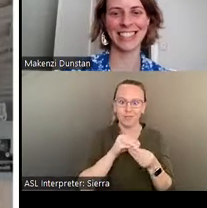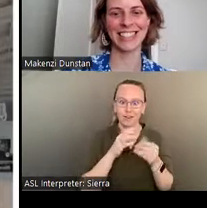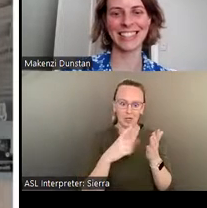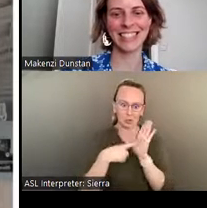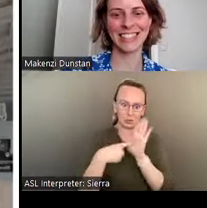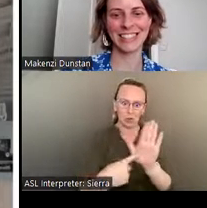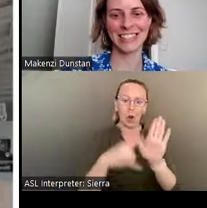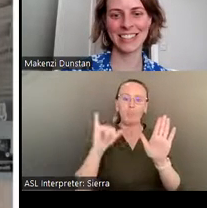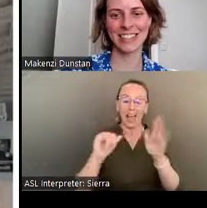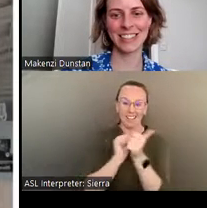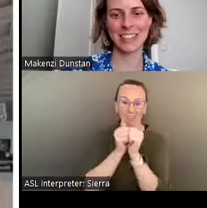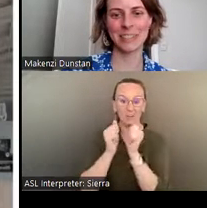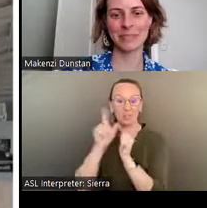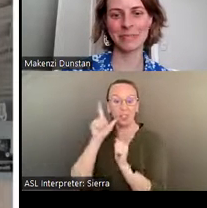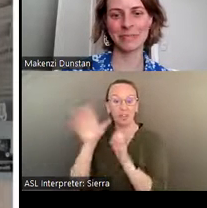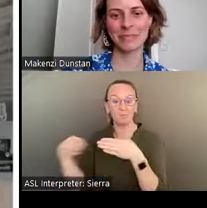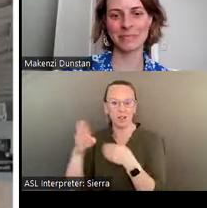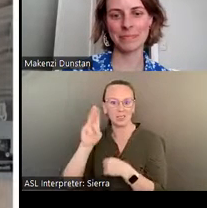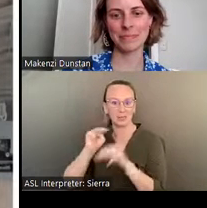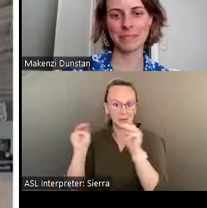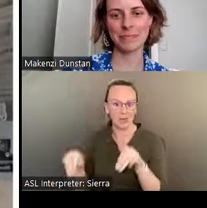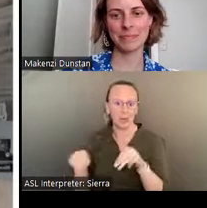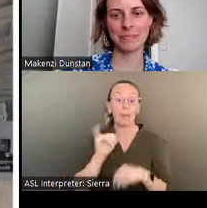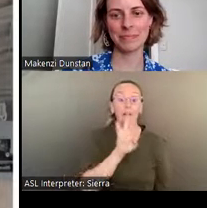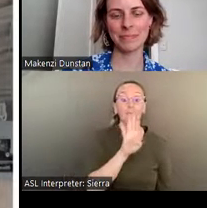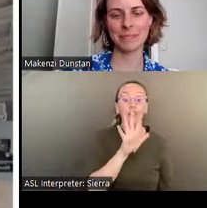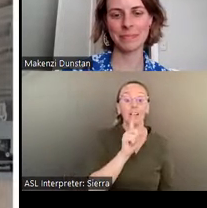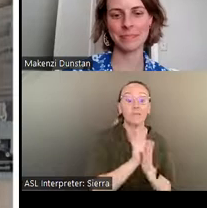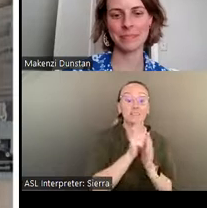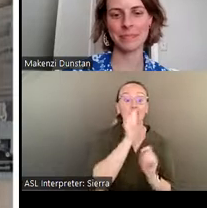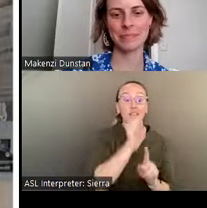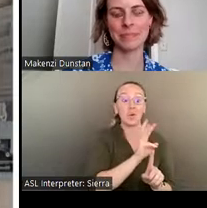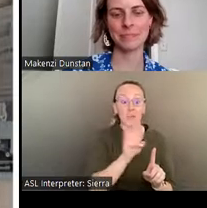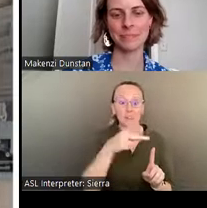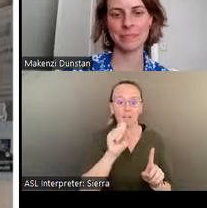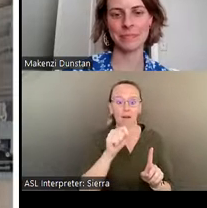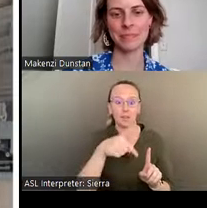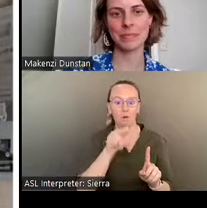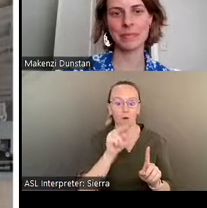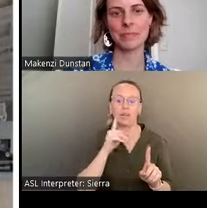About 45 minutes southwest of Pasaquan is the Georgia Rural Telephone Museum which,